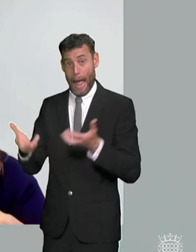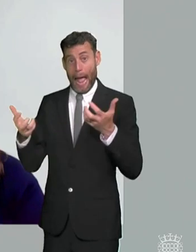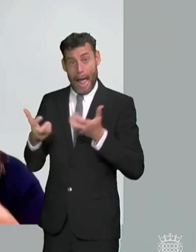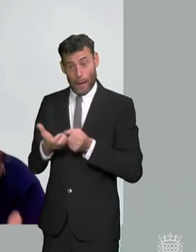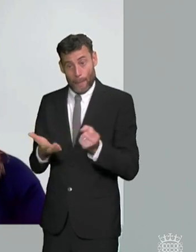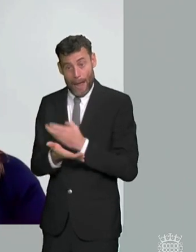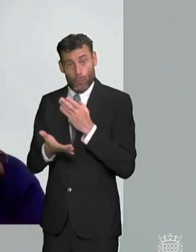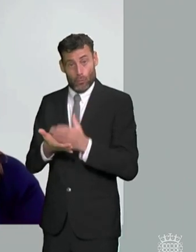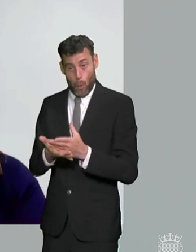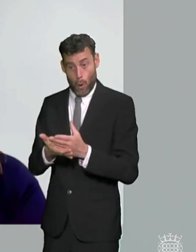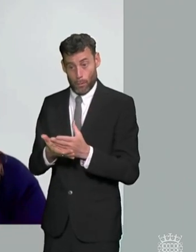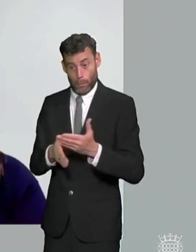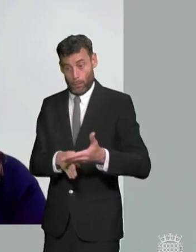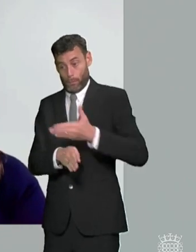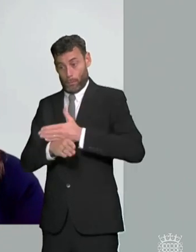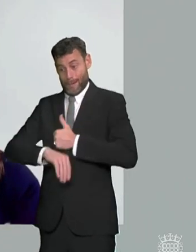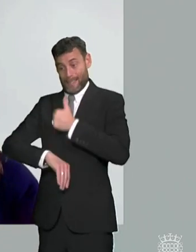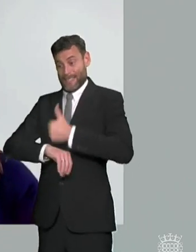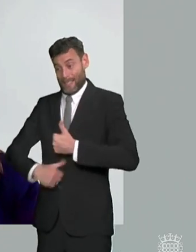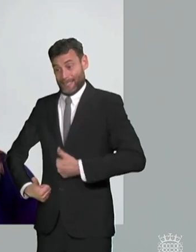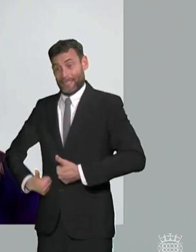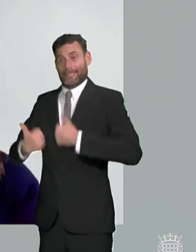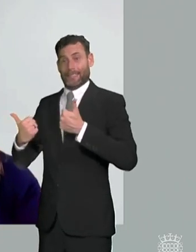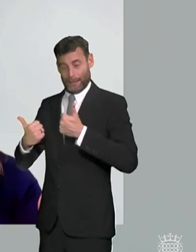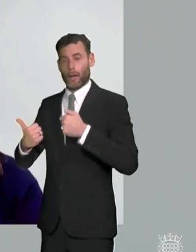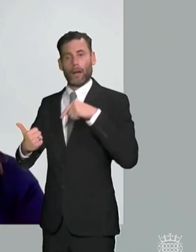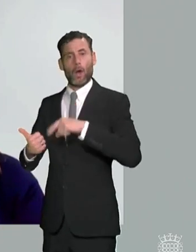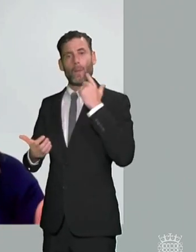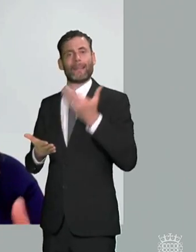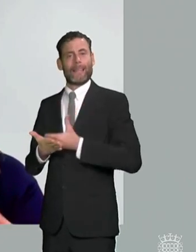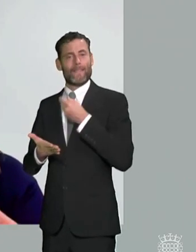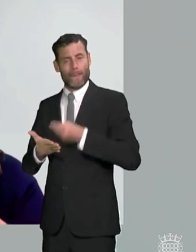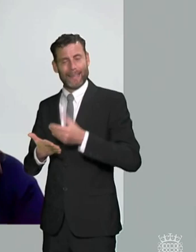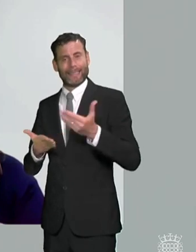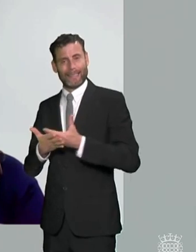not going to go away i mean even if the law is changed many of the proposals won't work